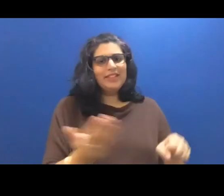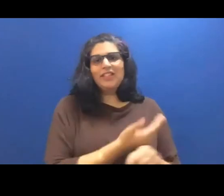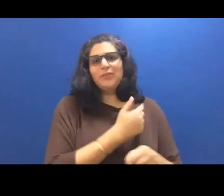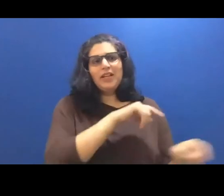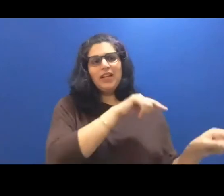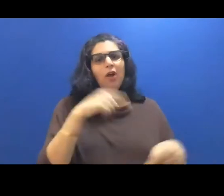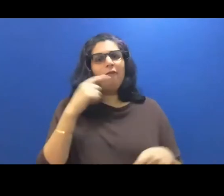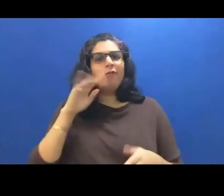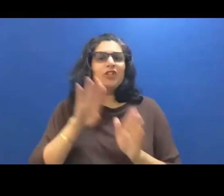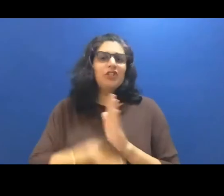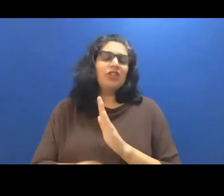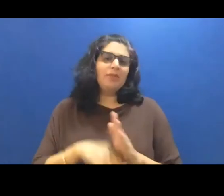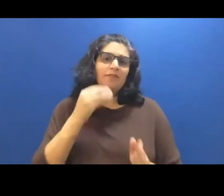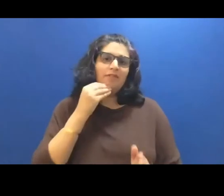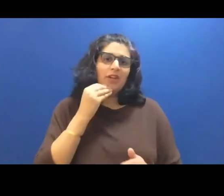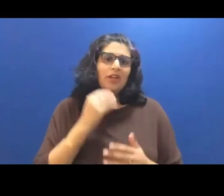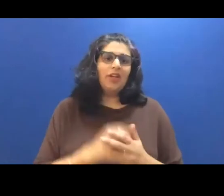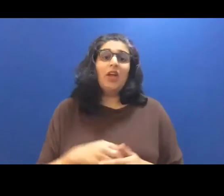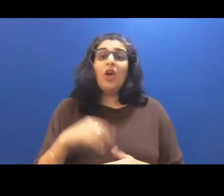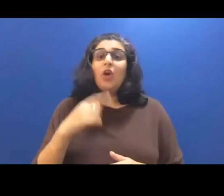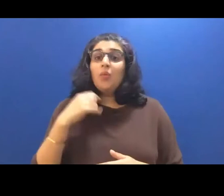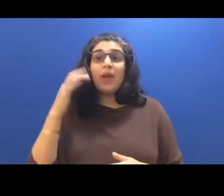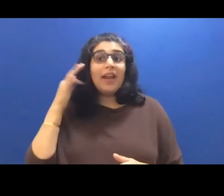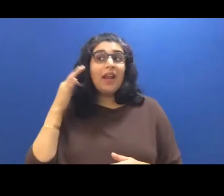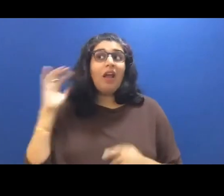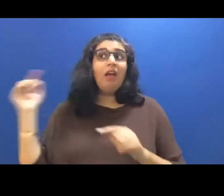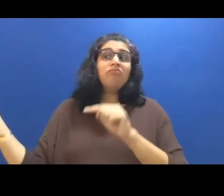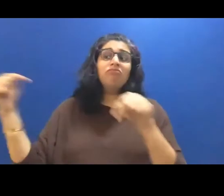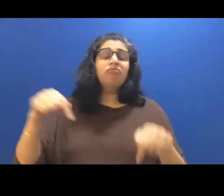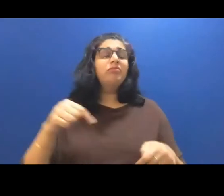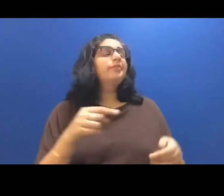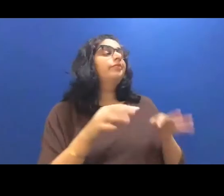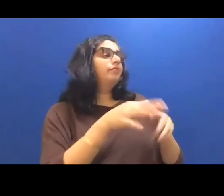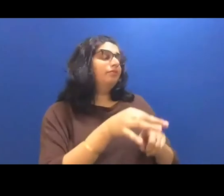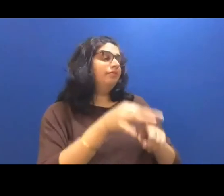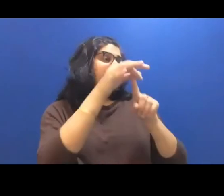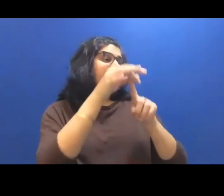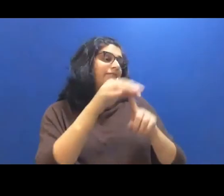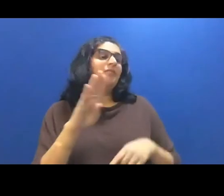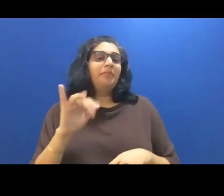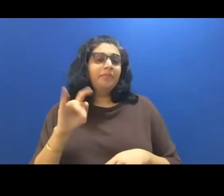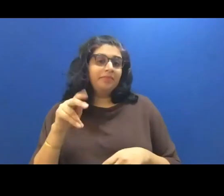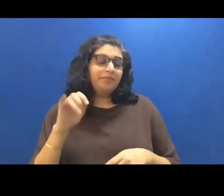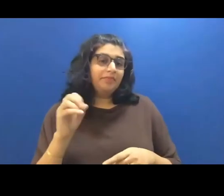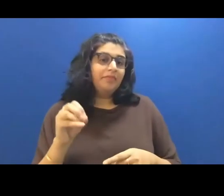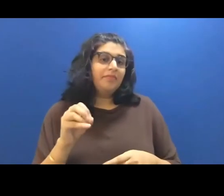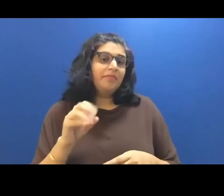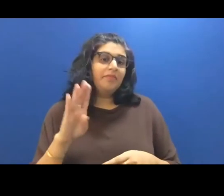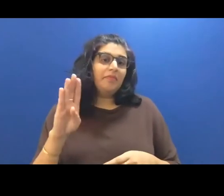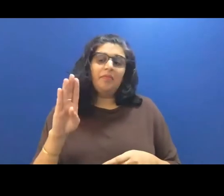walked over to tell us the specials. The last one is baby taiko, he said, baby octopus.